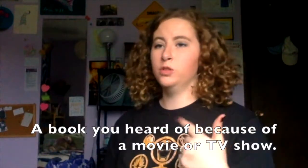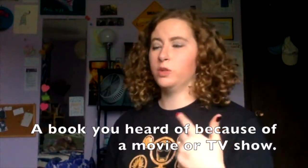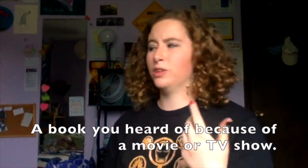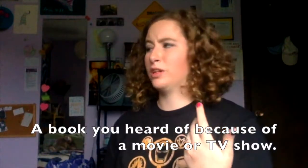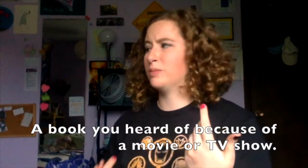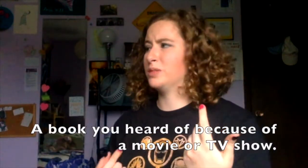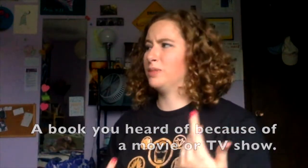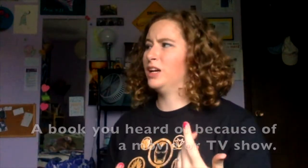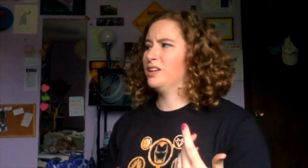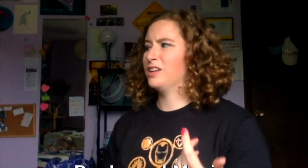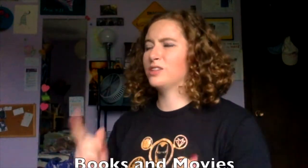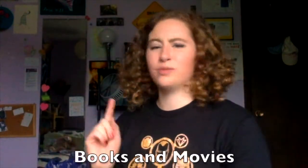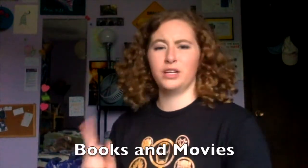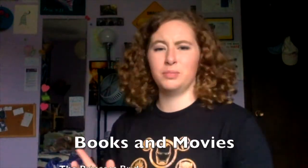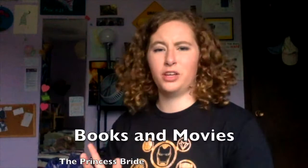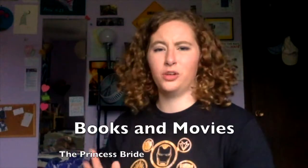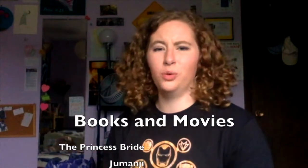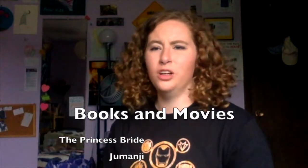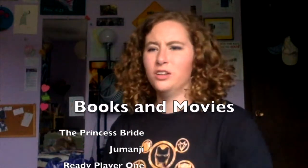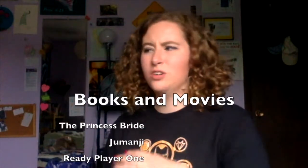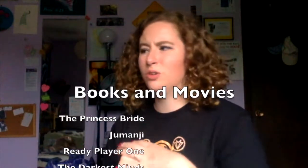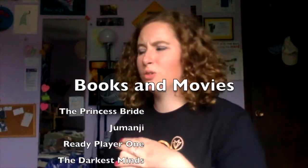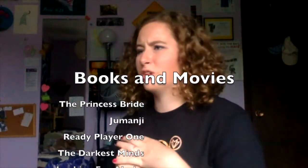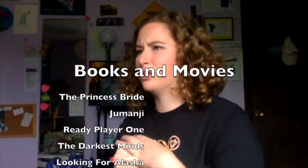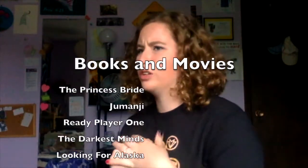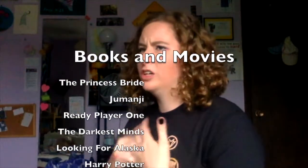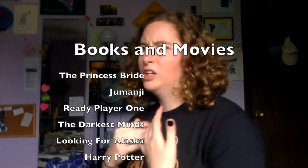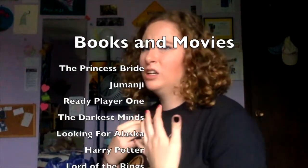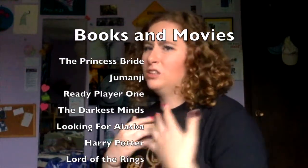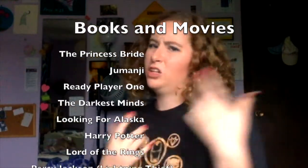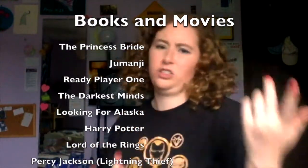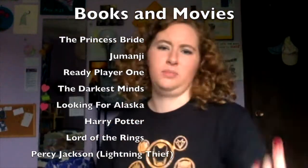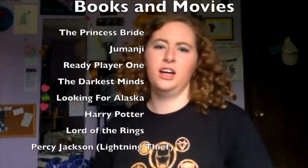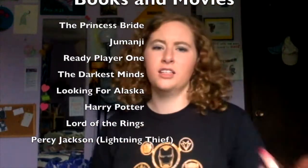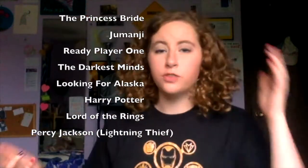Some that come to mind are Ready Player One or The Darkest Minds.